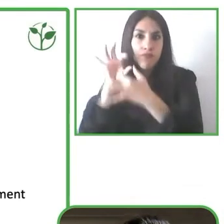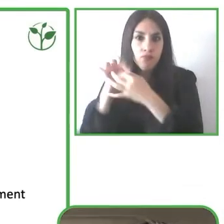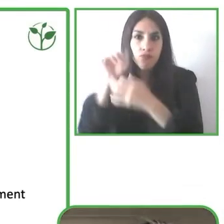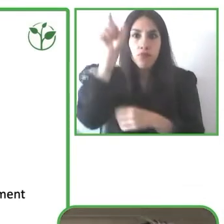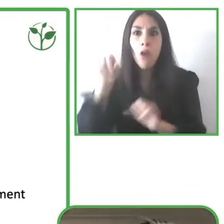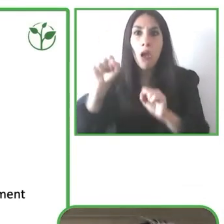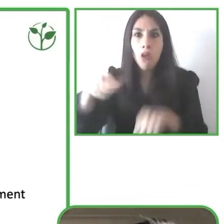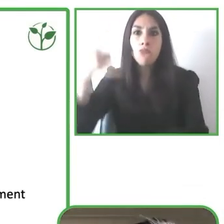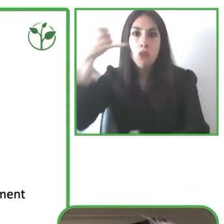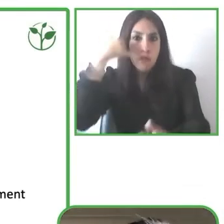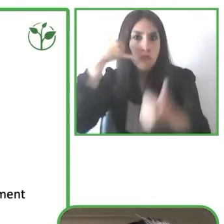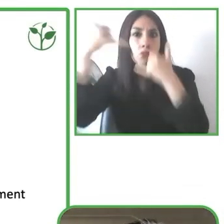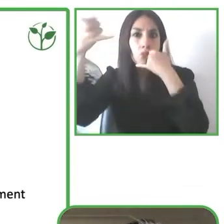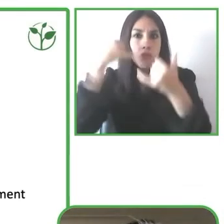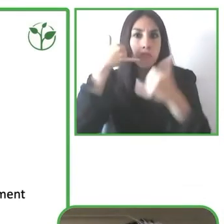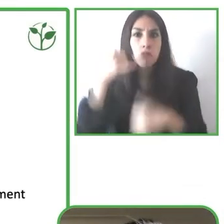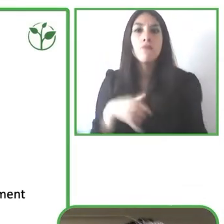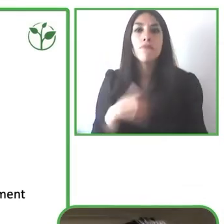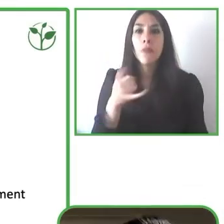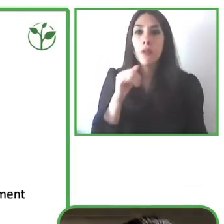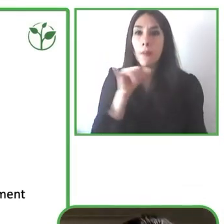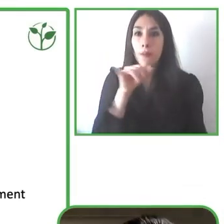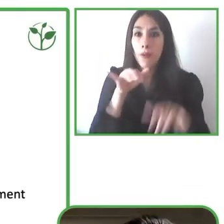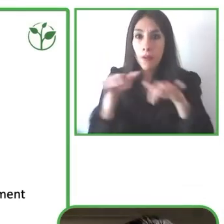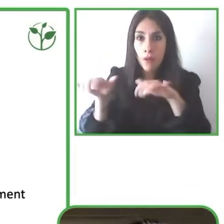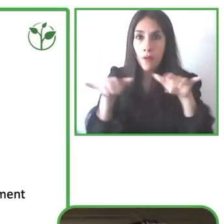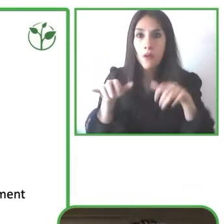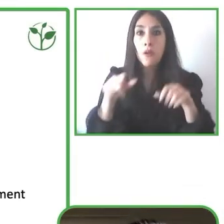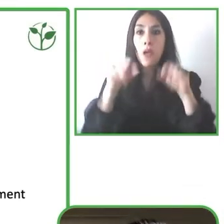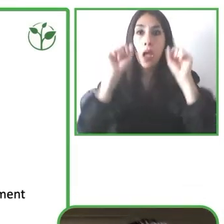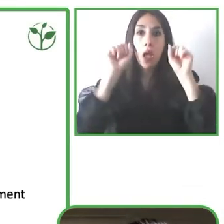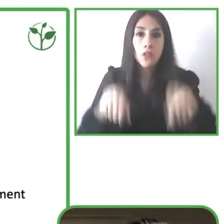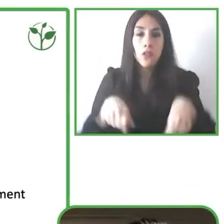and the latest technology or latest feature was to connect it to their home environment